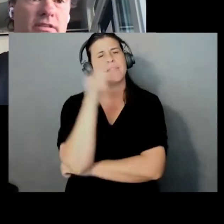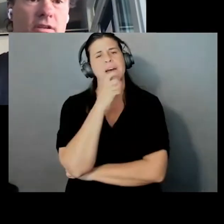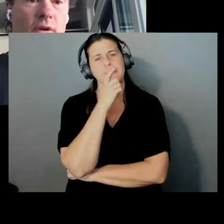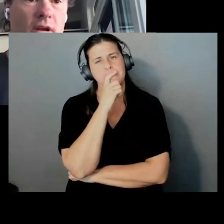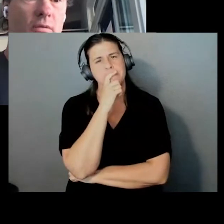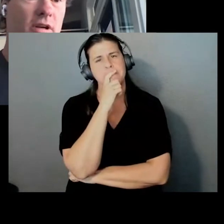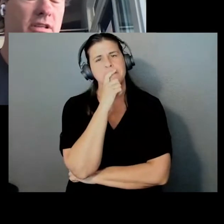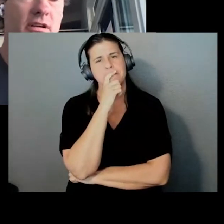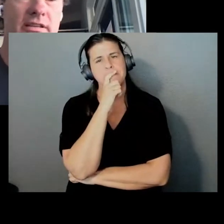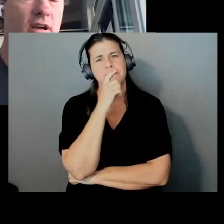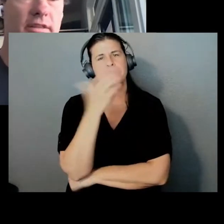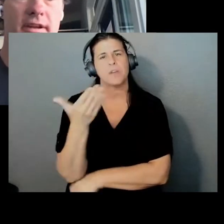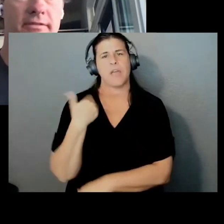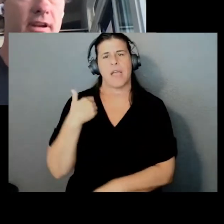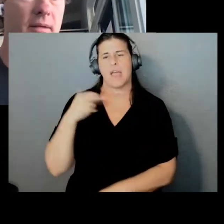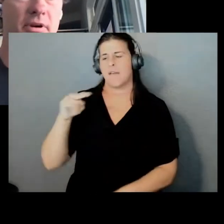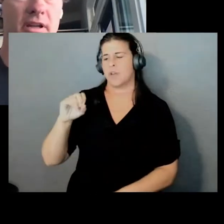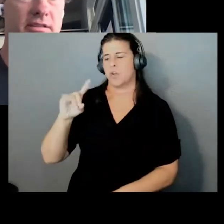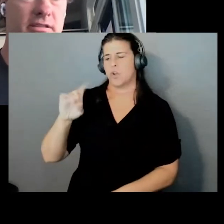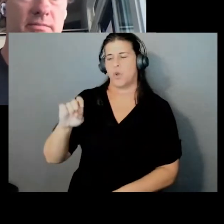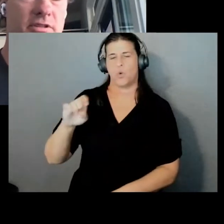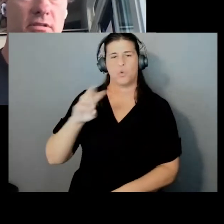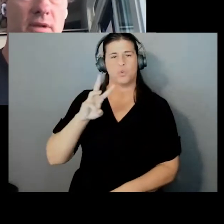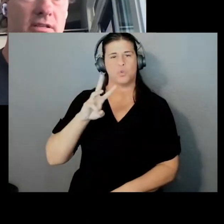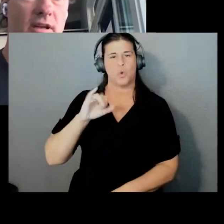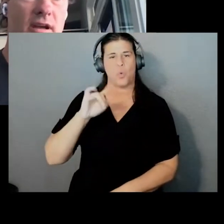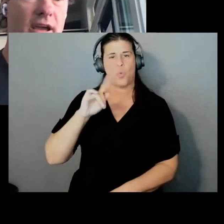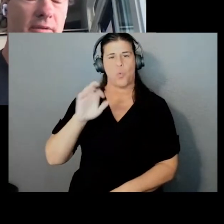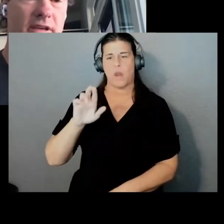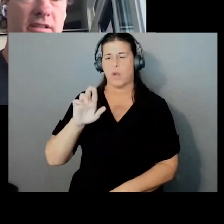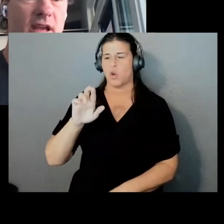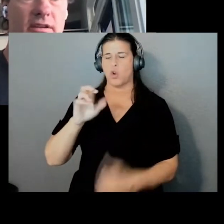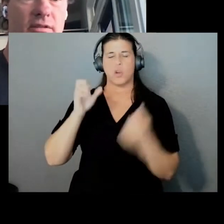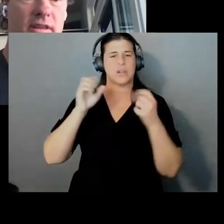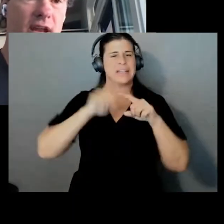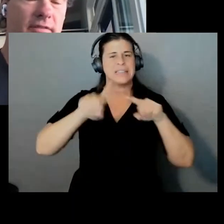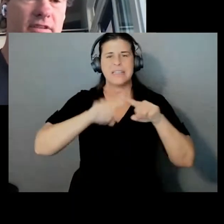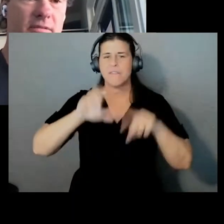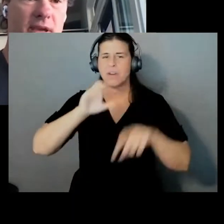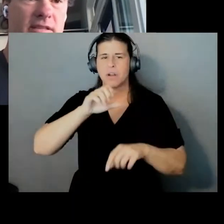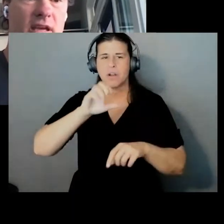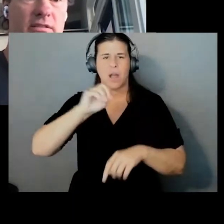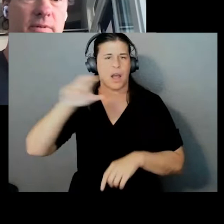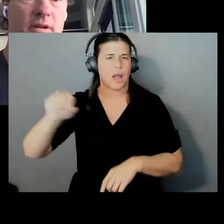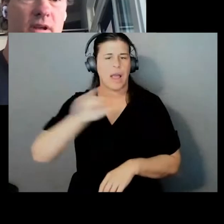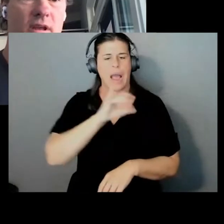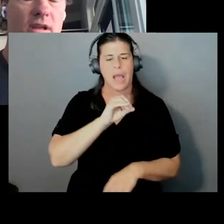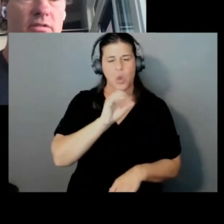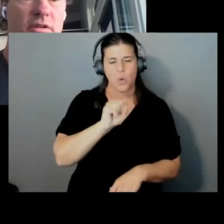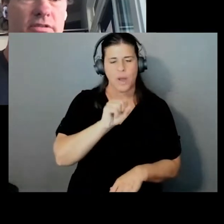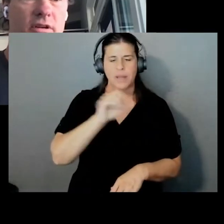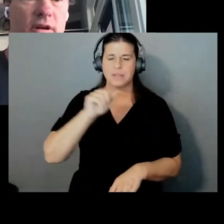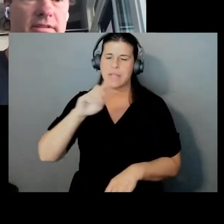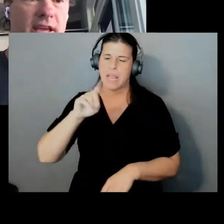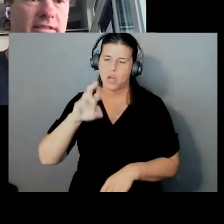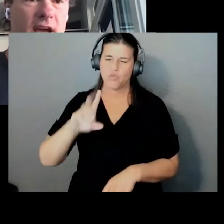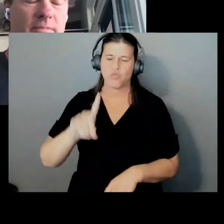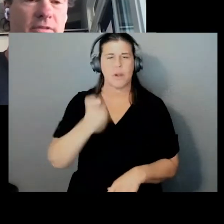and so Wickr works across all the different operating systems. So you mentioned iOS and Android. That obviously makes sense, but it's also on desktops.